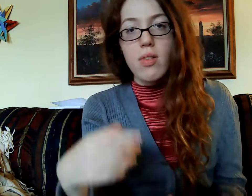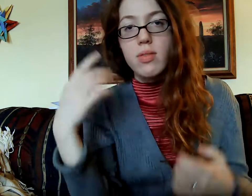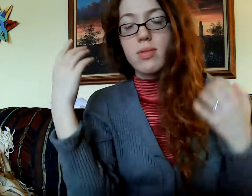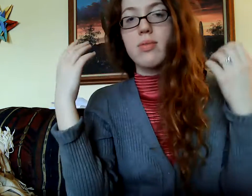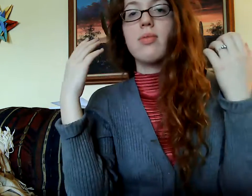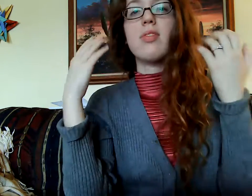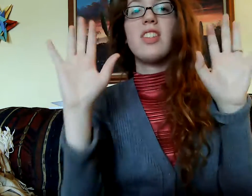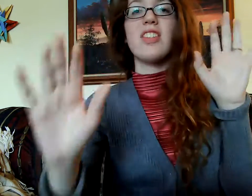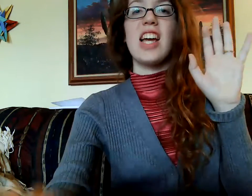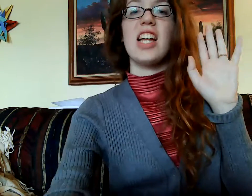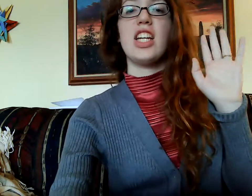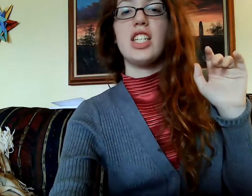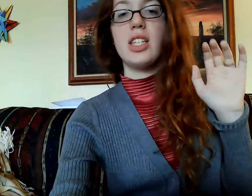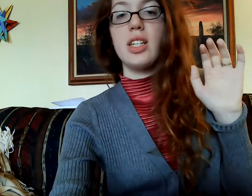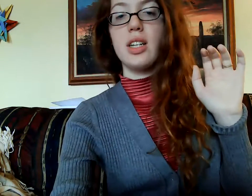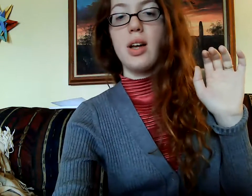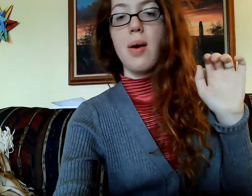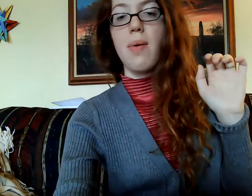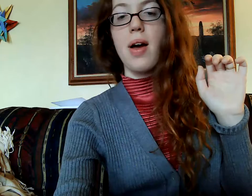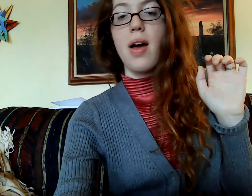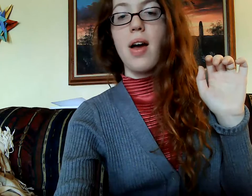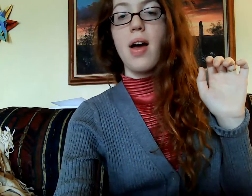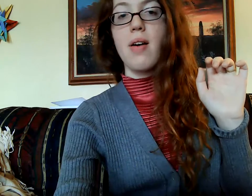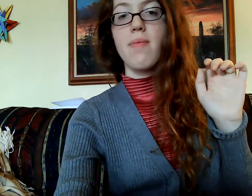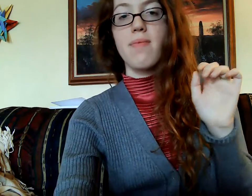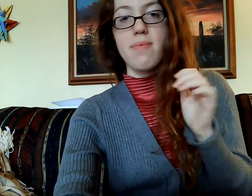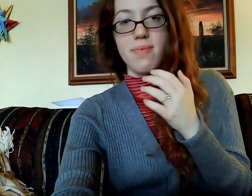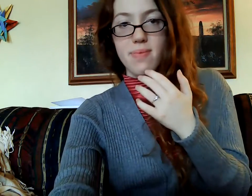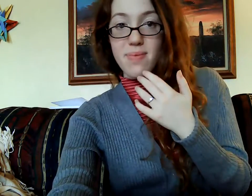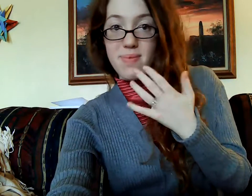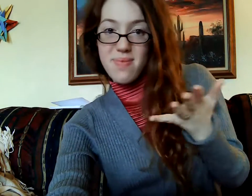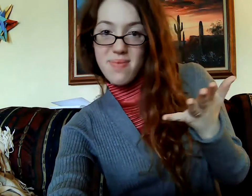FINISH FINISH, BYE. THANKS.